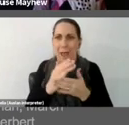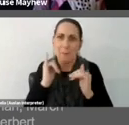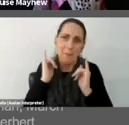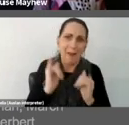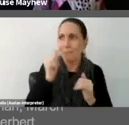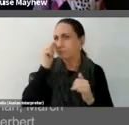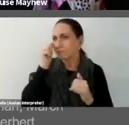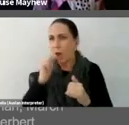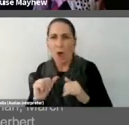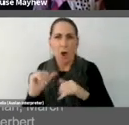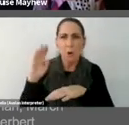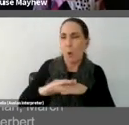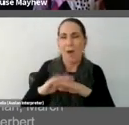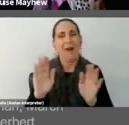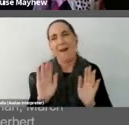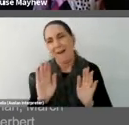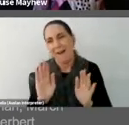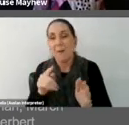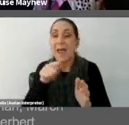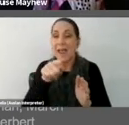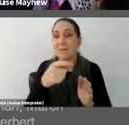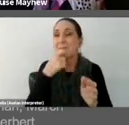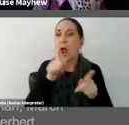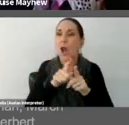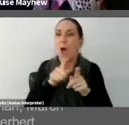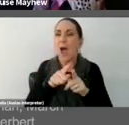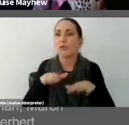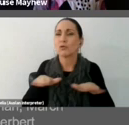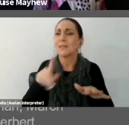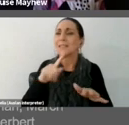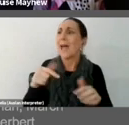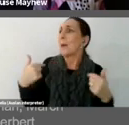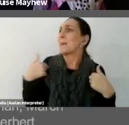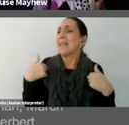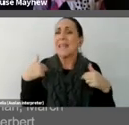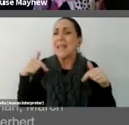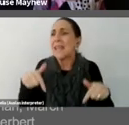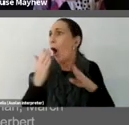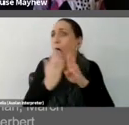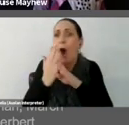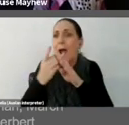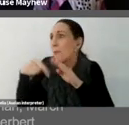the toddler who cries out ‘Here I am’ when you try to play hide and seek,